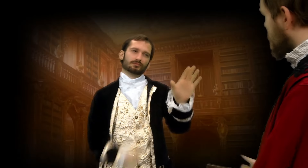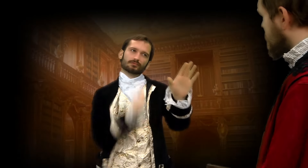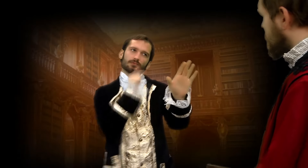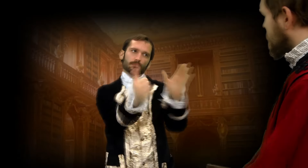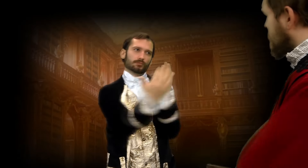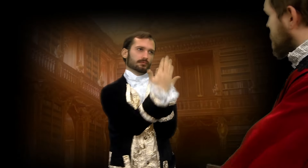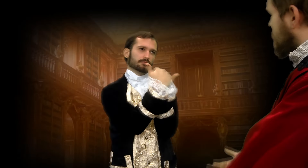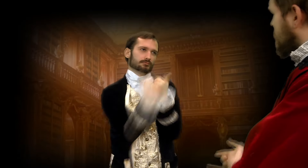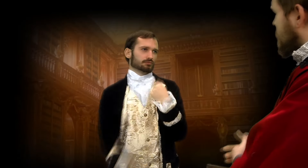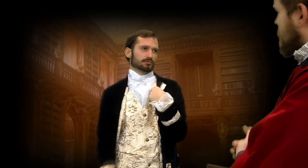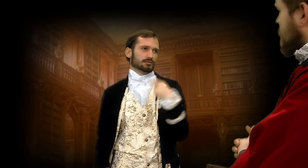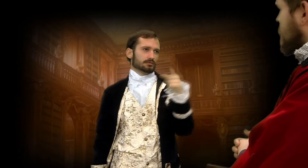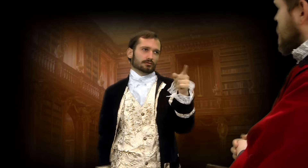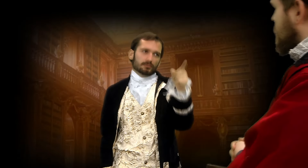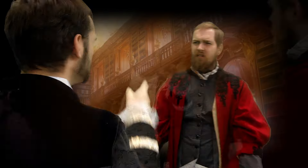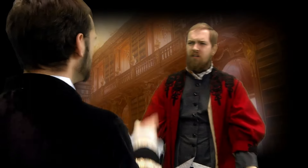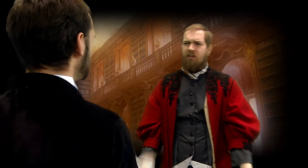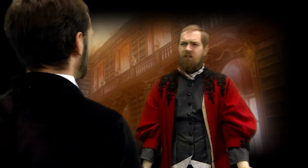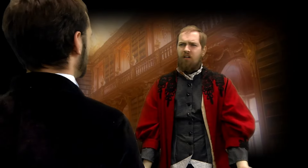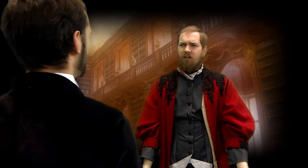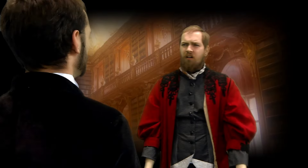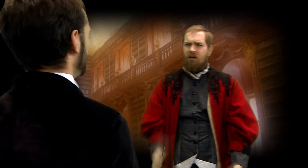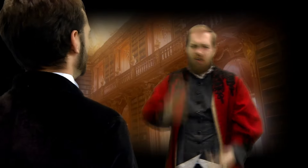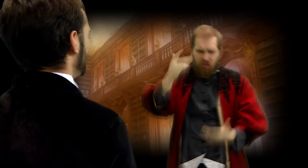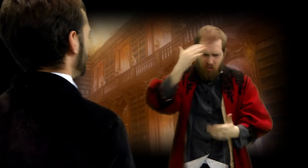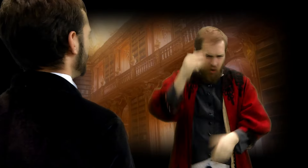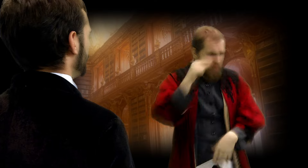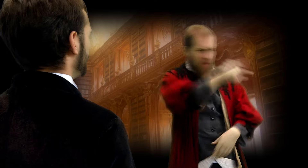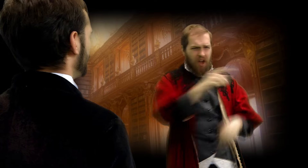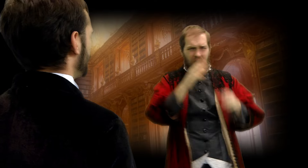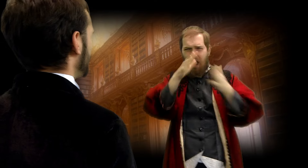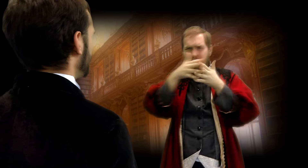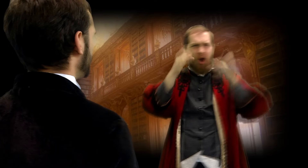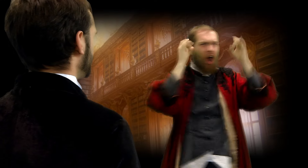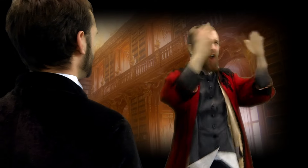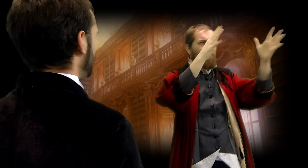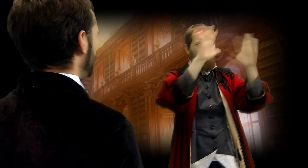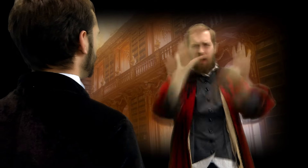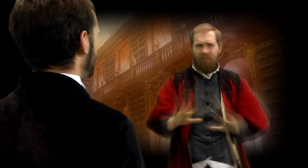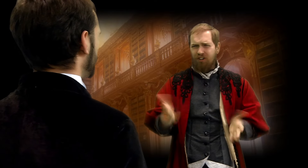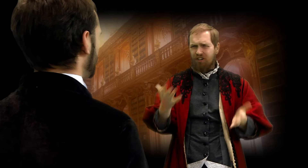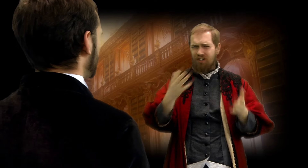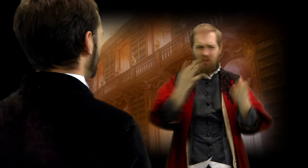No, don't pressure me. America's got awful weather, it's humid,